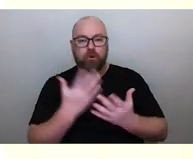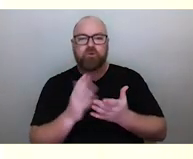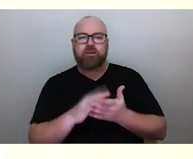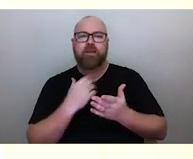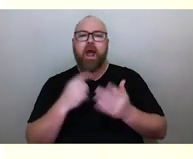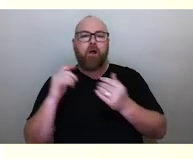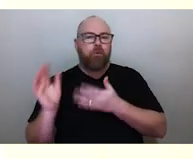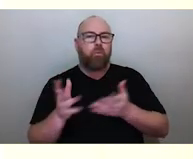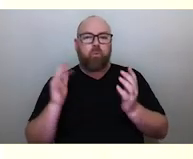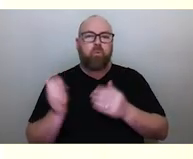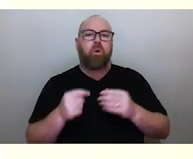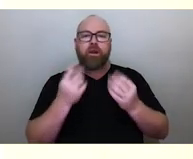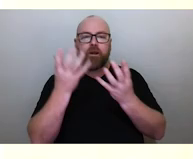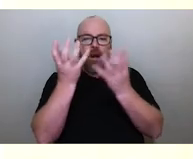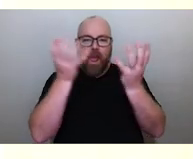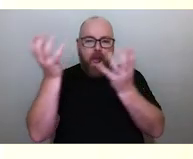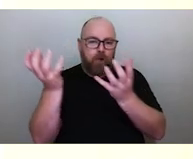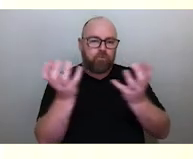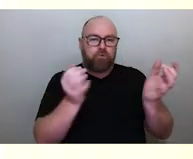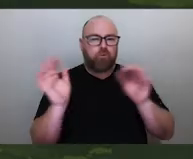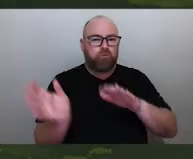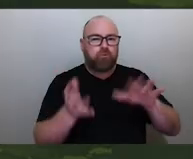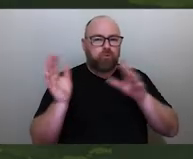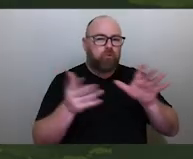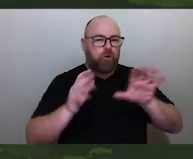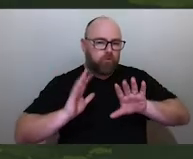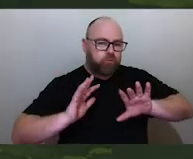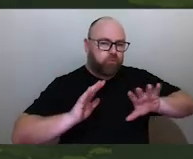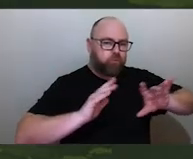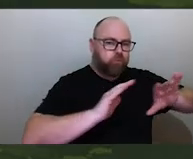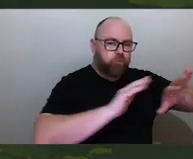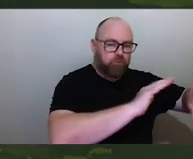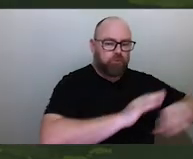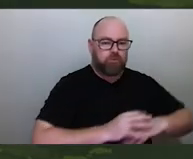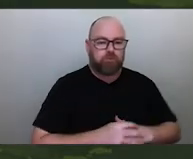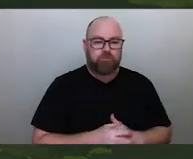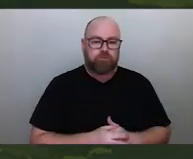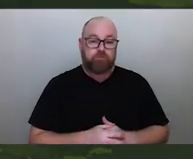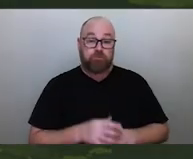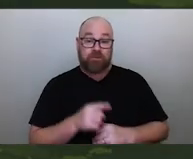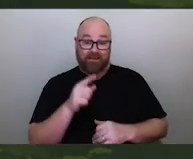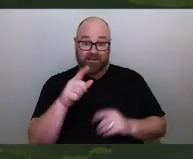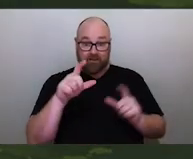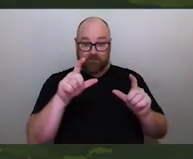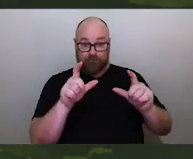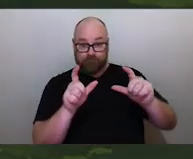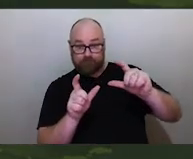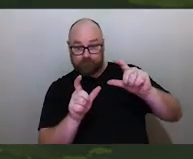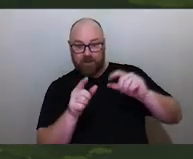and moving them around in the sky. It's right here when those cusps are pointed at an angle, that you actually have the wet season